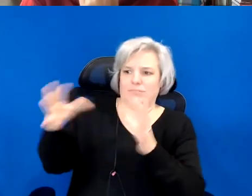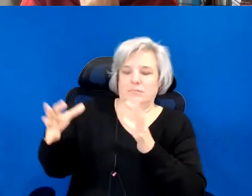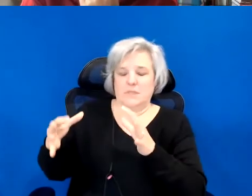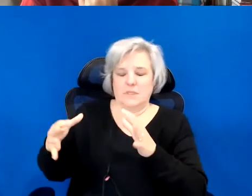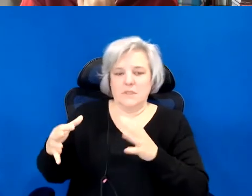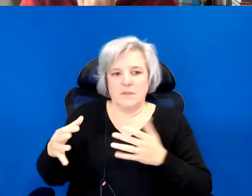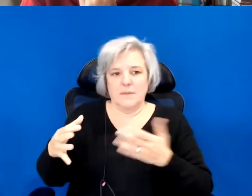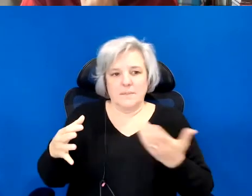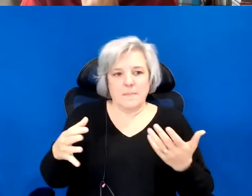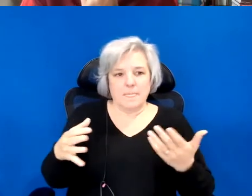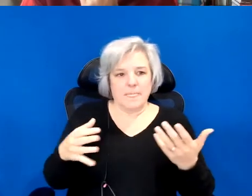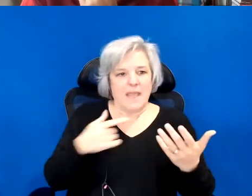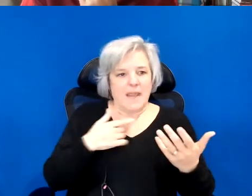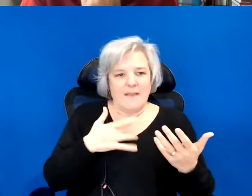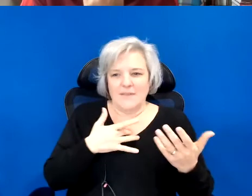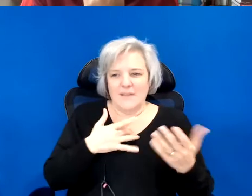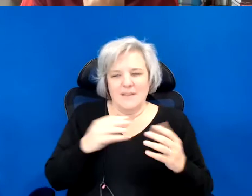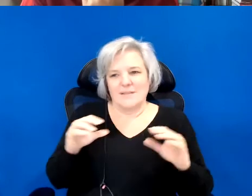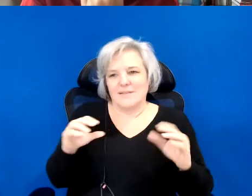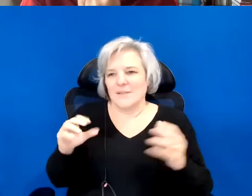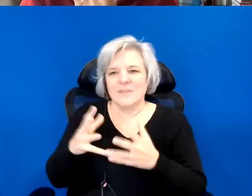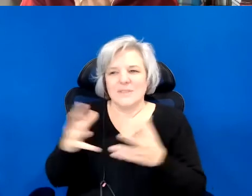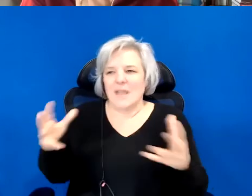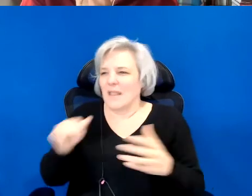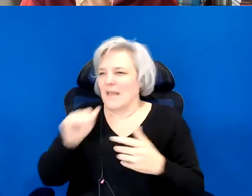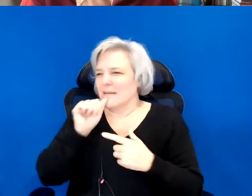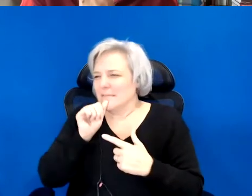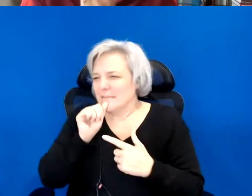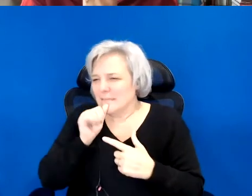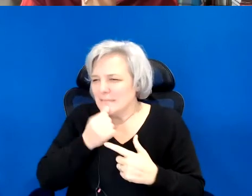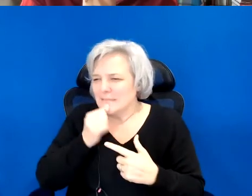And how intolerable, and I wounding those brakes have been.